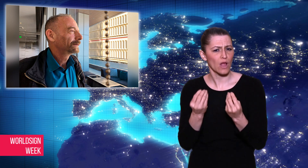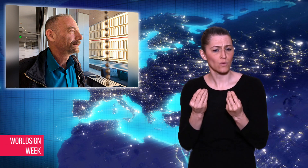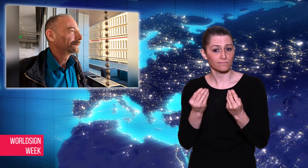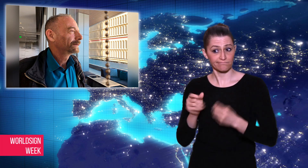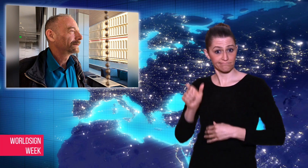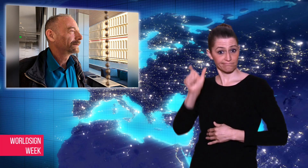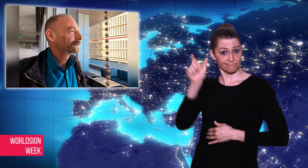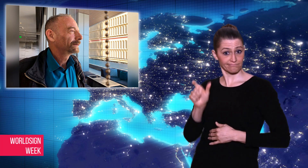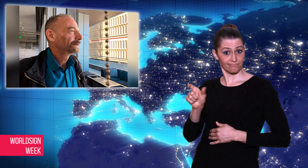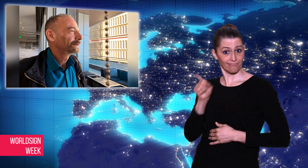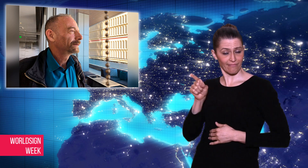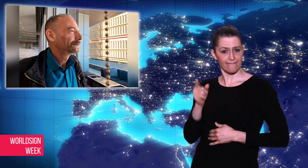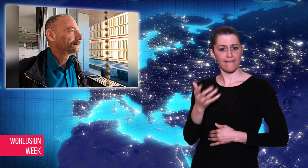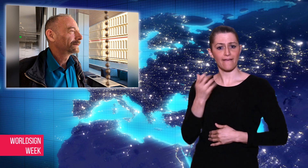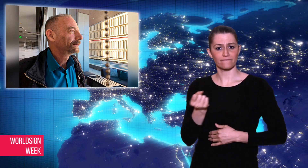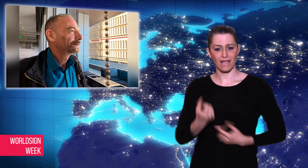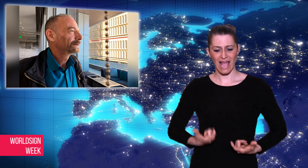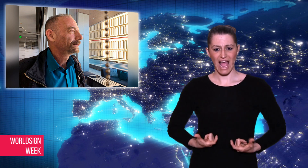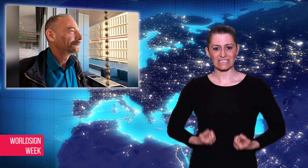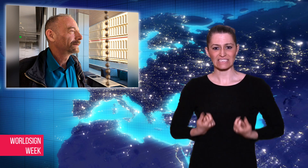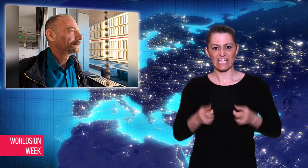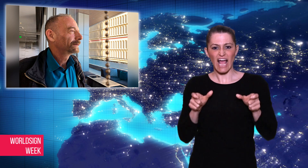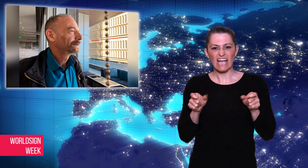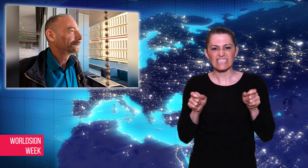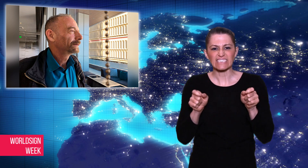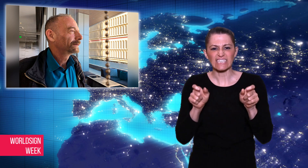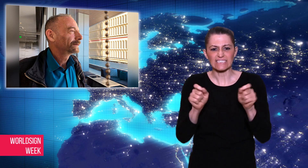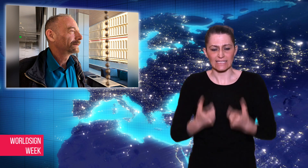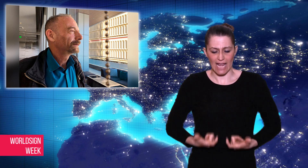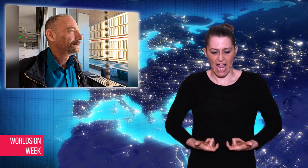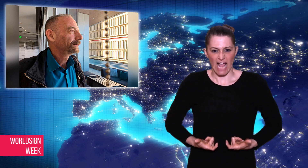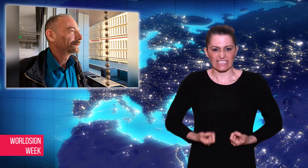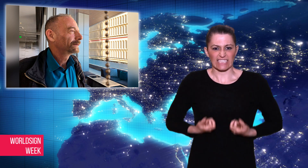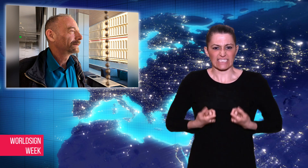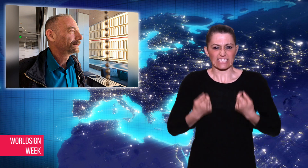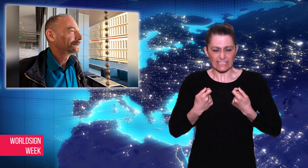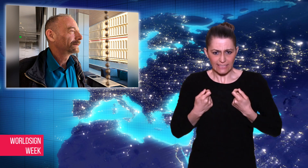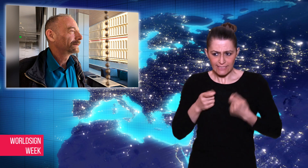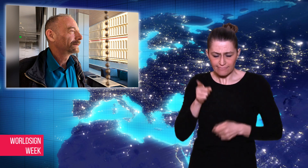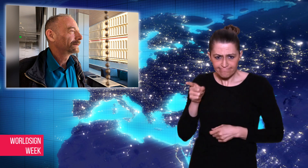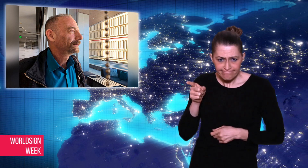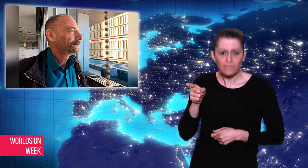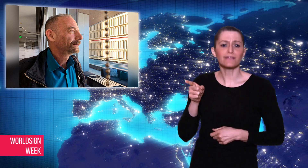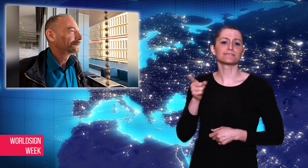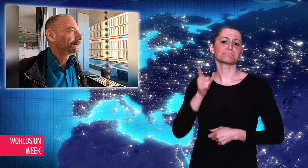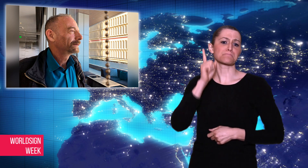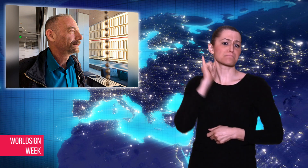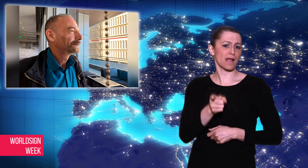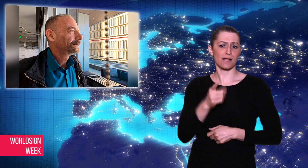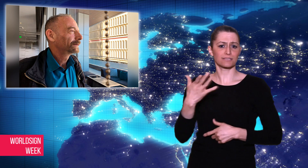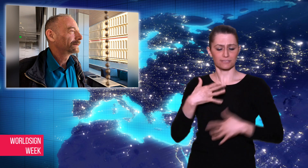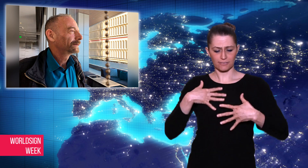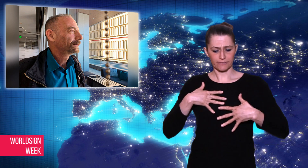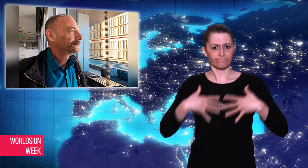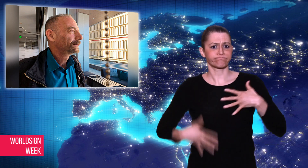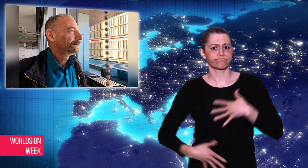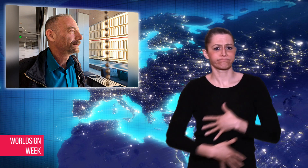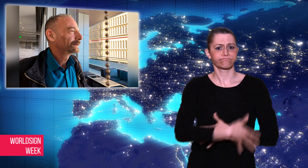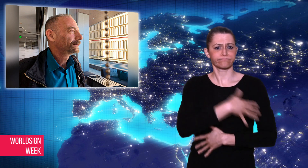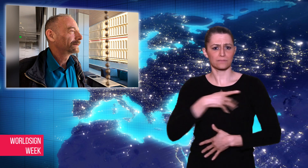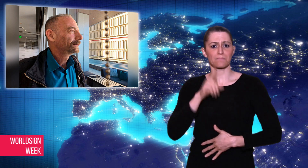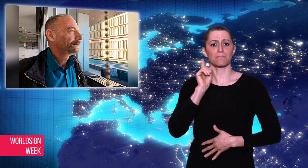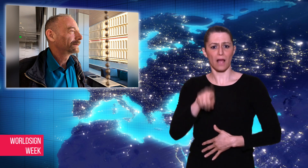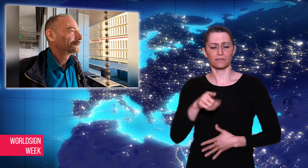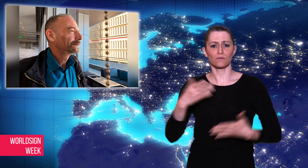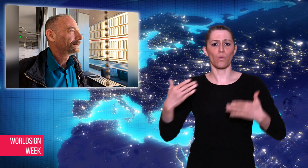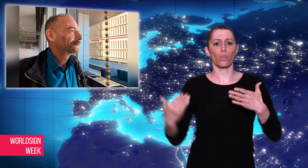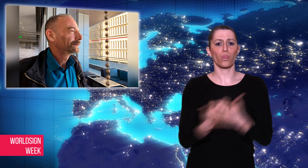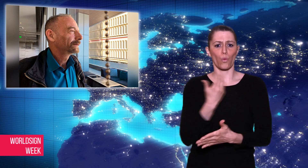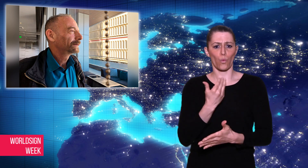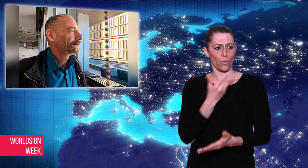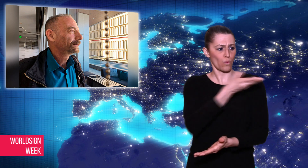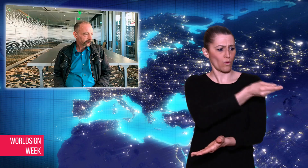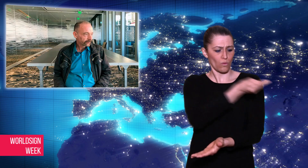received a stem cell transplant. The donor of the